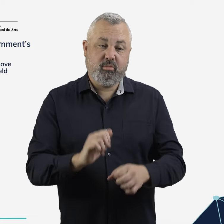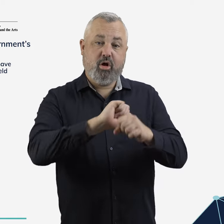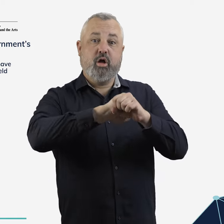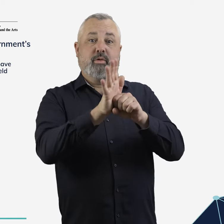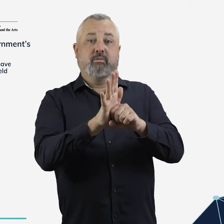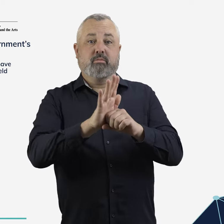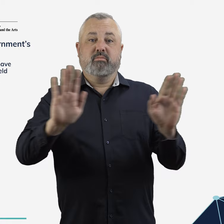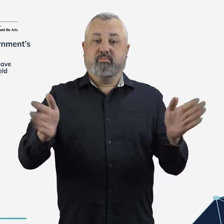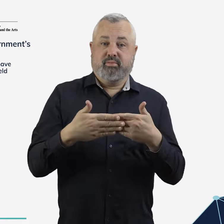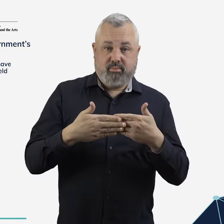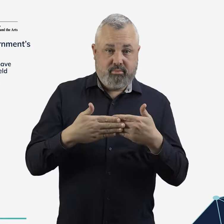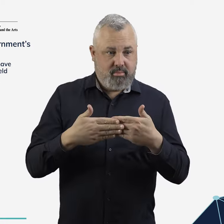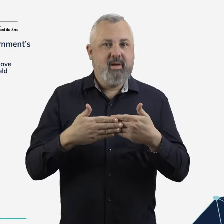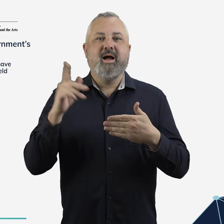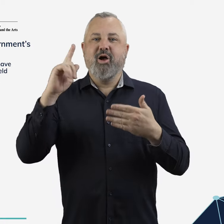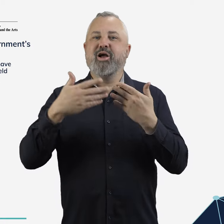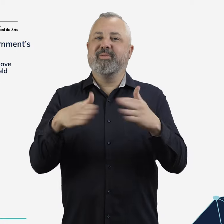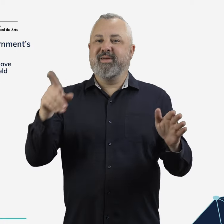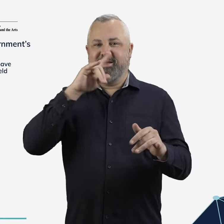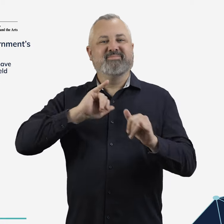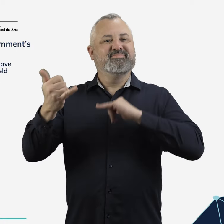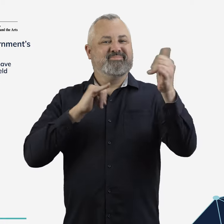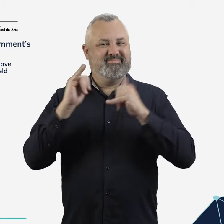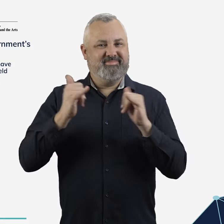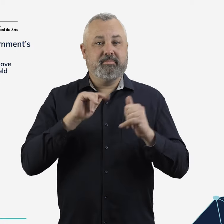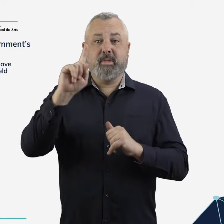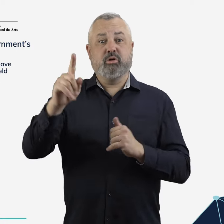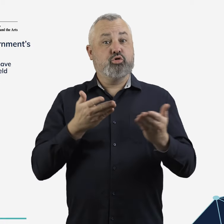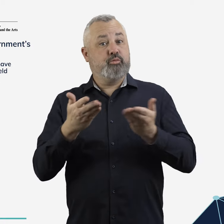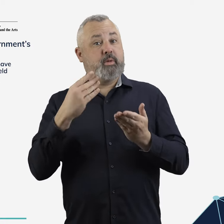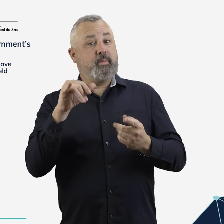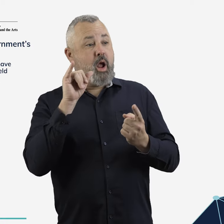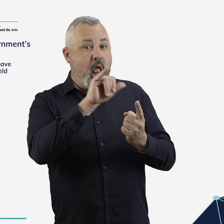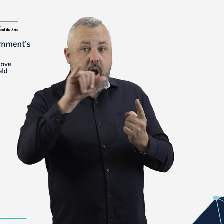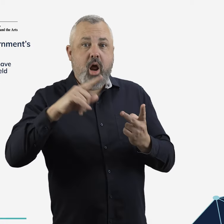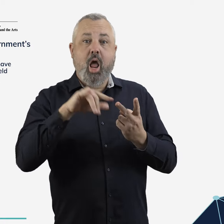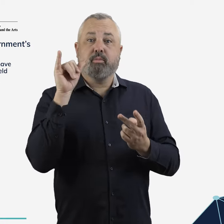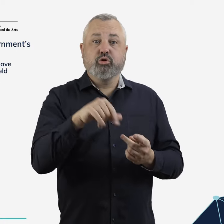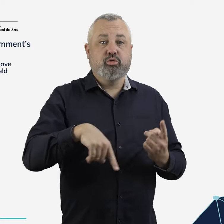Since the reopening following the COVID-19 pandemic, the aviation sector has not provided the level of service